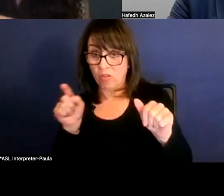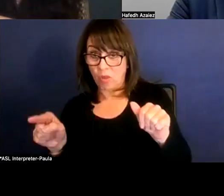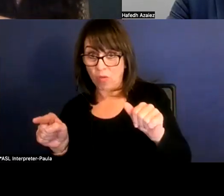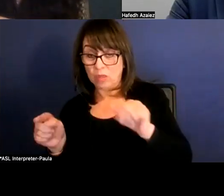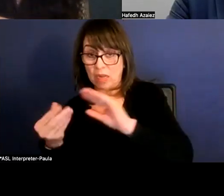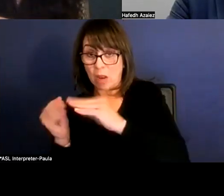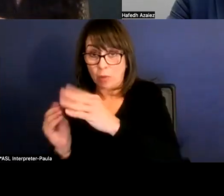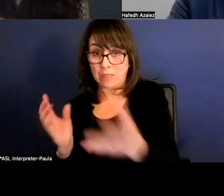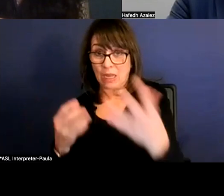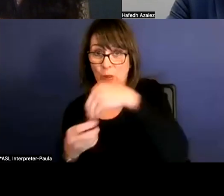I don't think it's part of it.